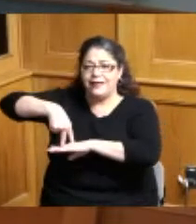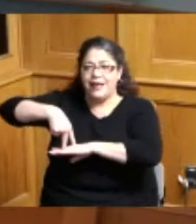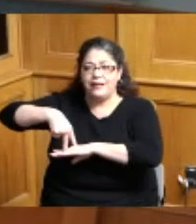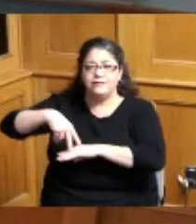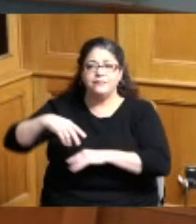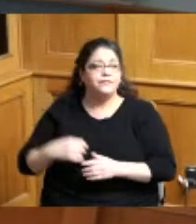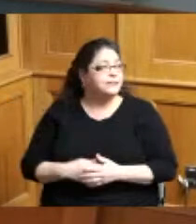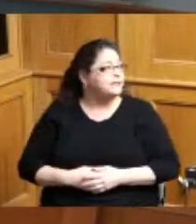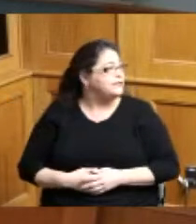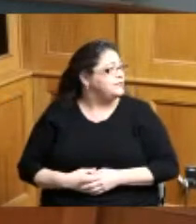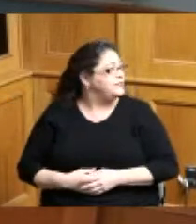property